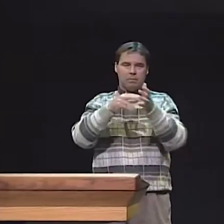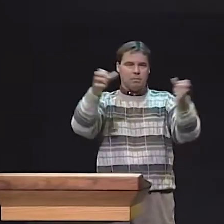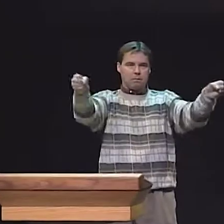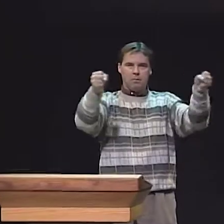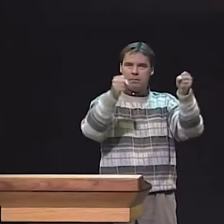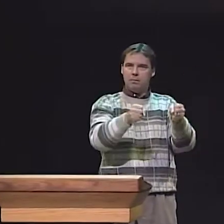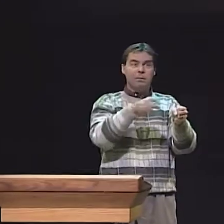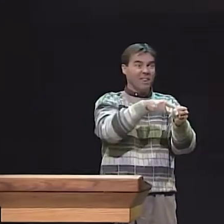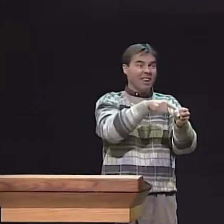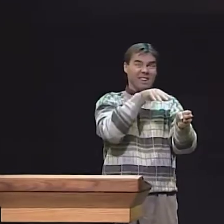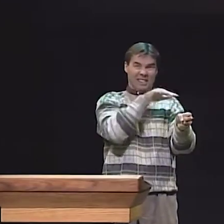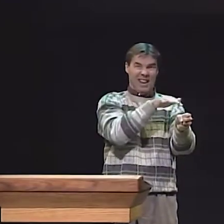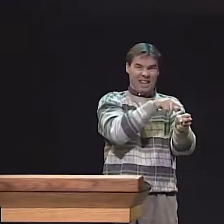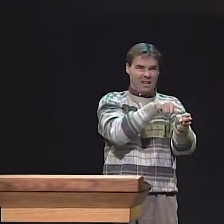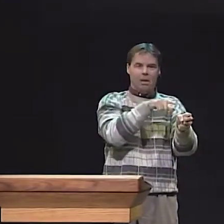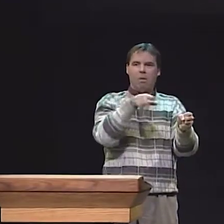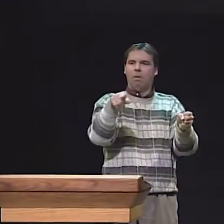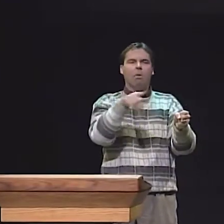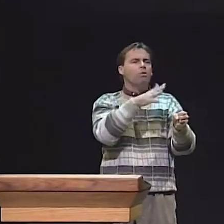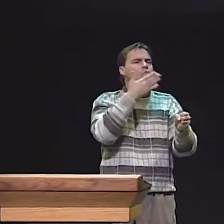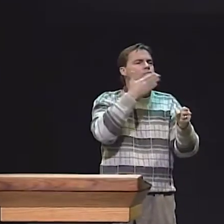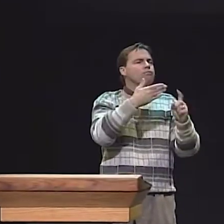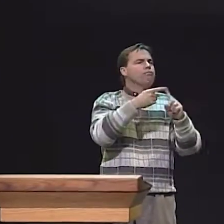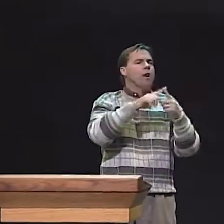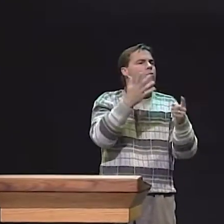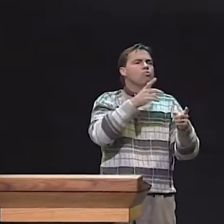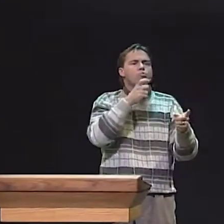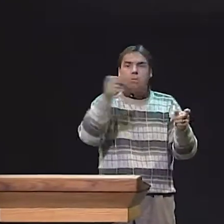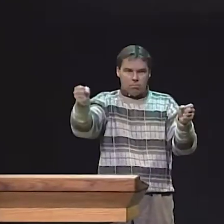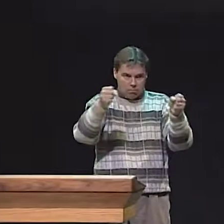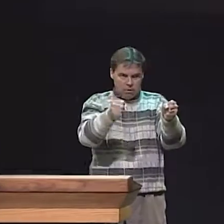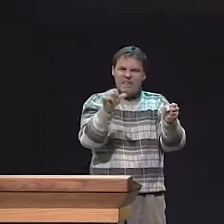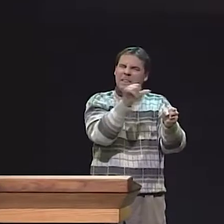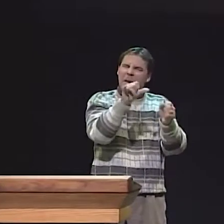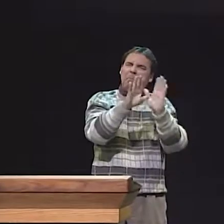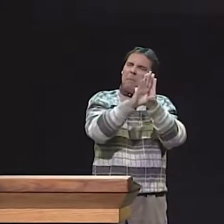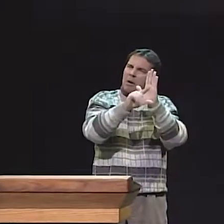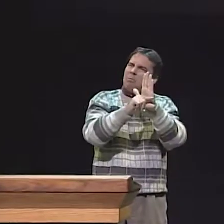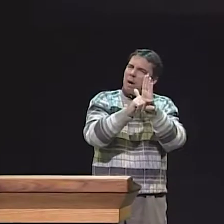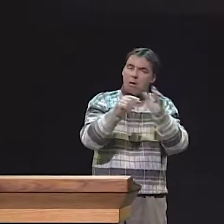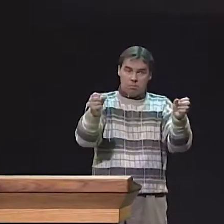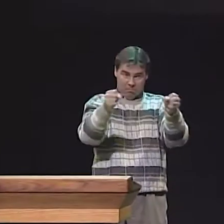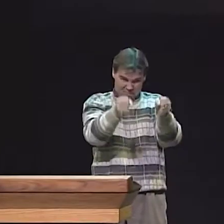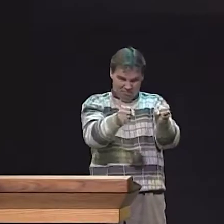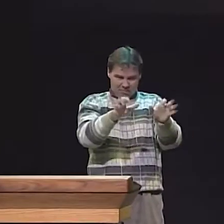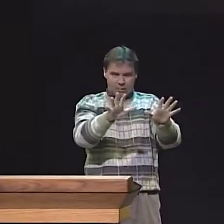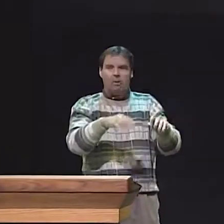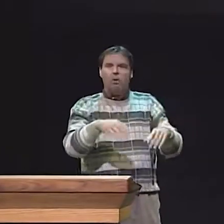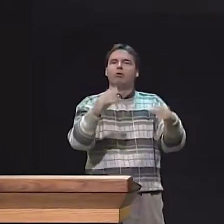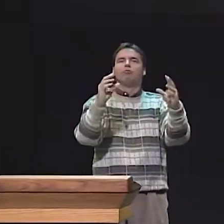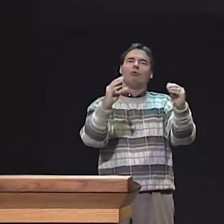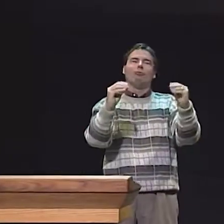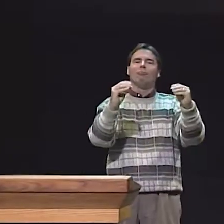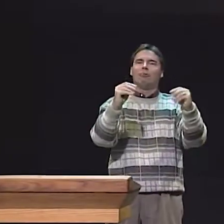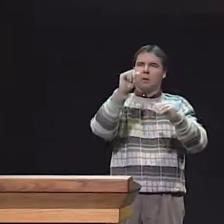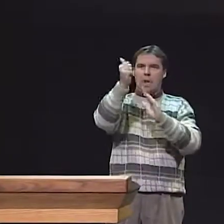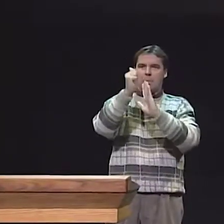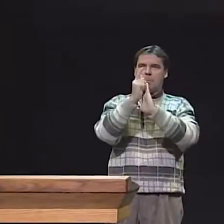AND WE DECIDED THAT WE WOULD LOOK AT DIFFERENT INTERACTIONS THEY HAD. SO, FIRST WE WANTED TO SEE HOW THEY